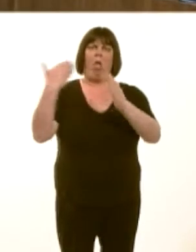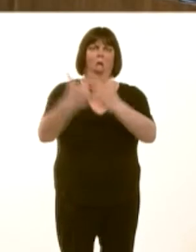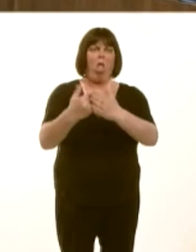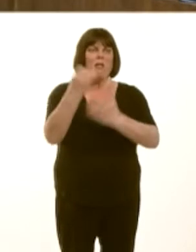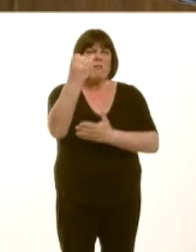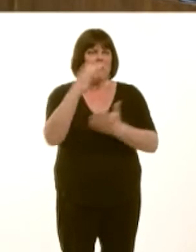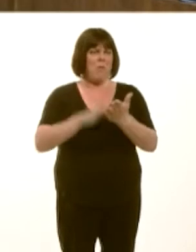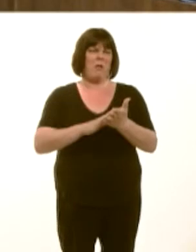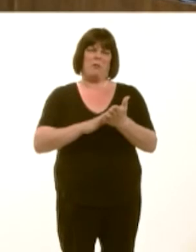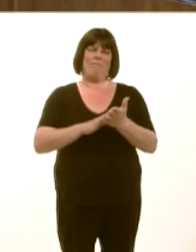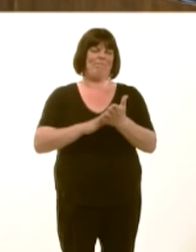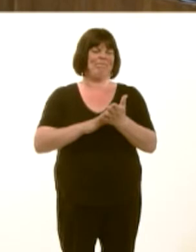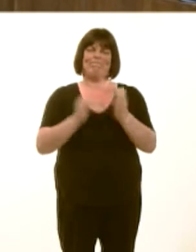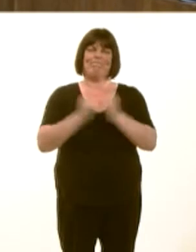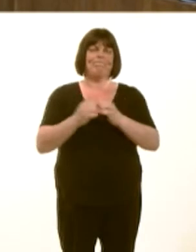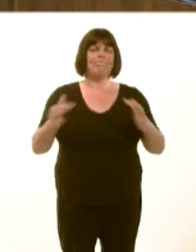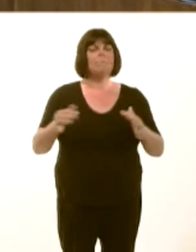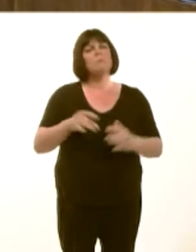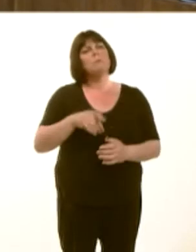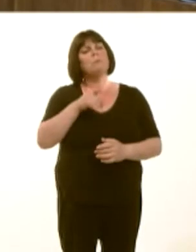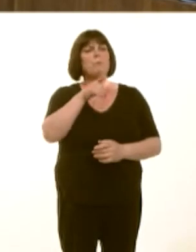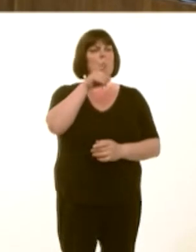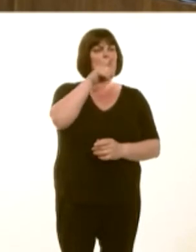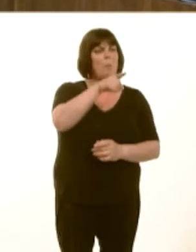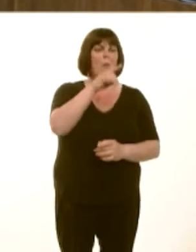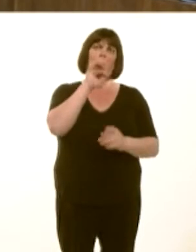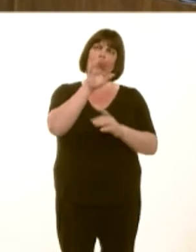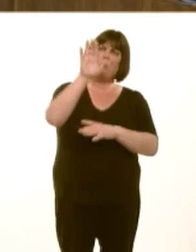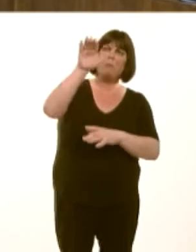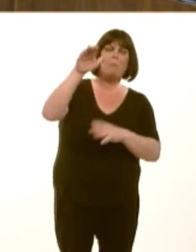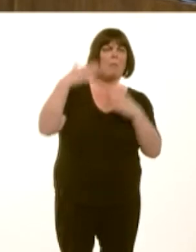What action are you taking to hold the feet of health boards to the fire, to ensure that,